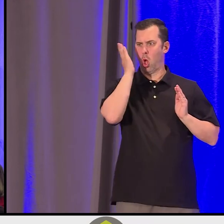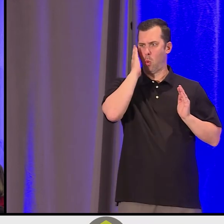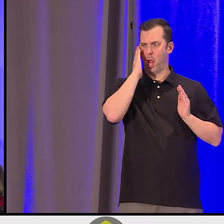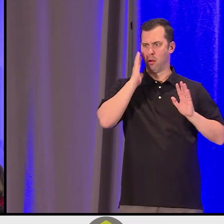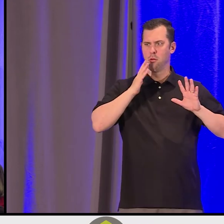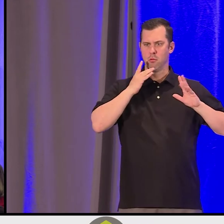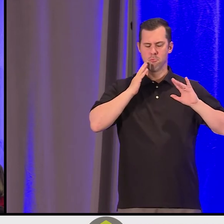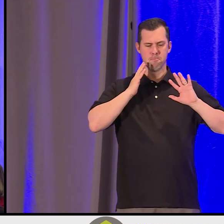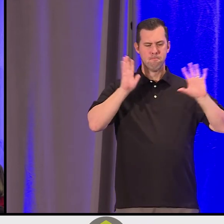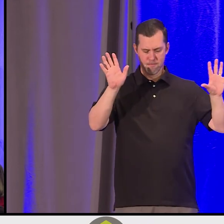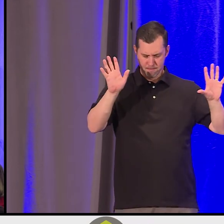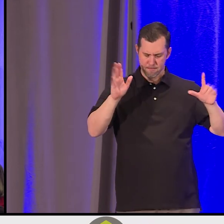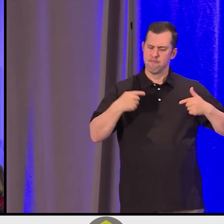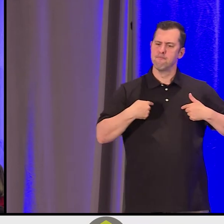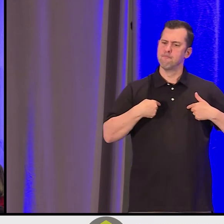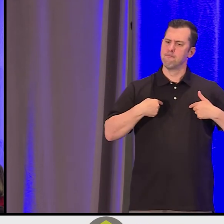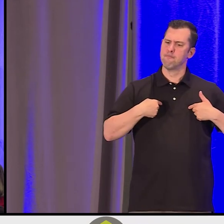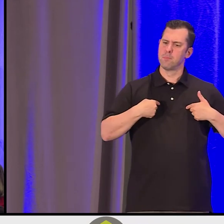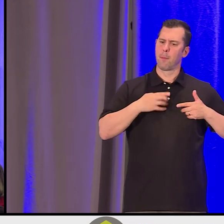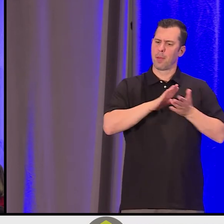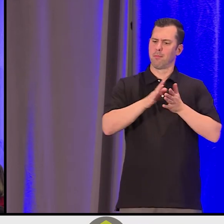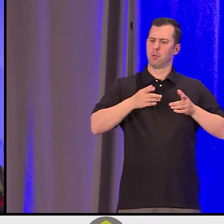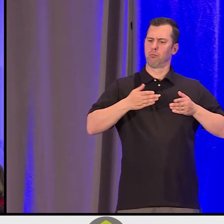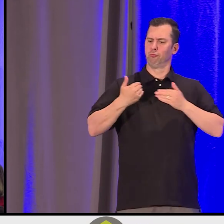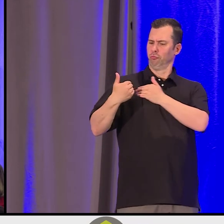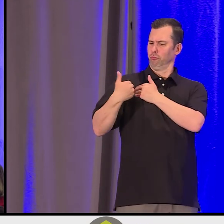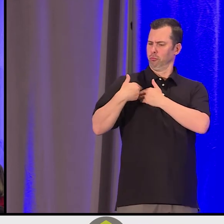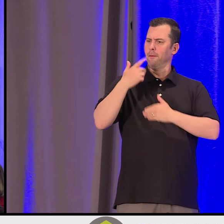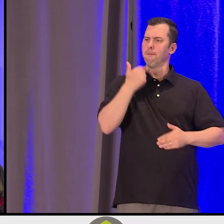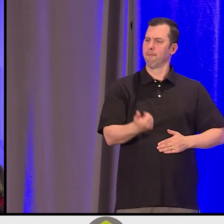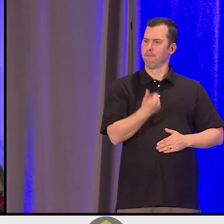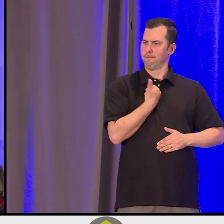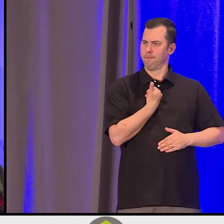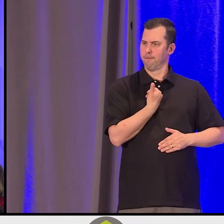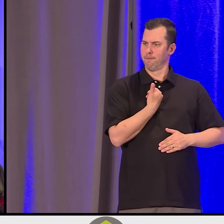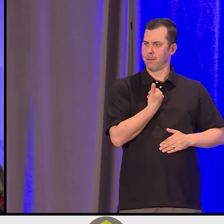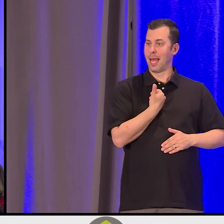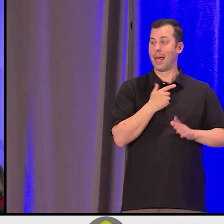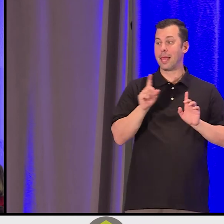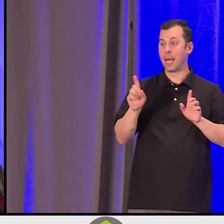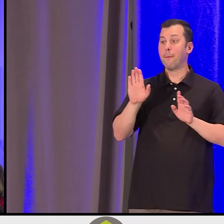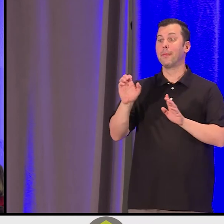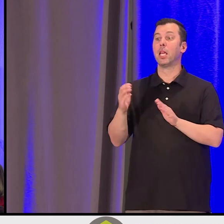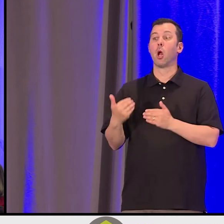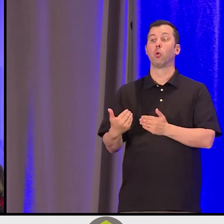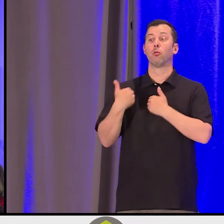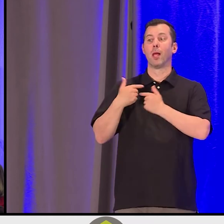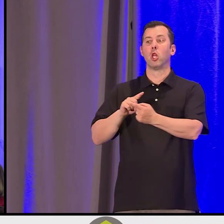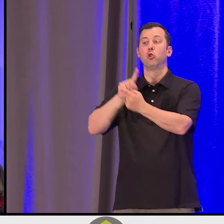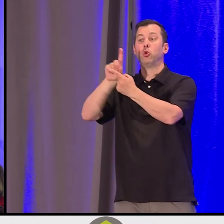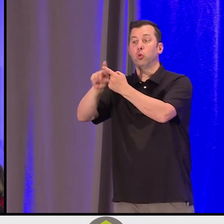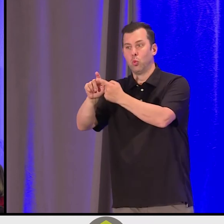for ourselves and be responsible to others. We can't be responsible for others.